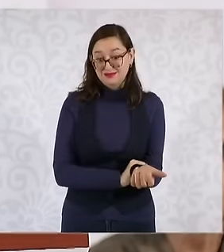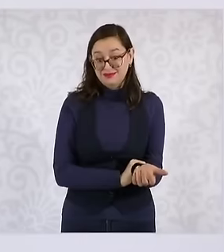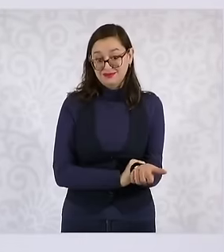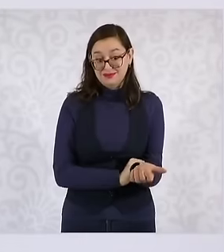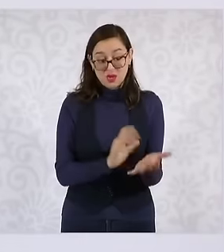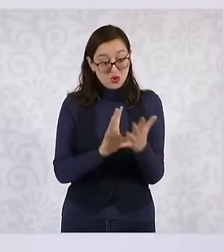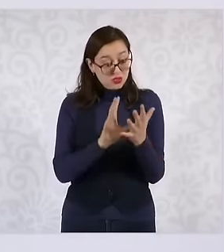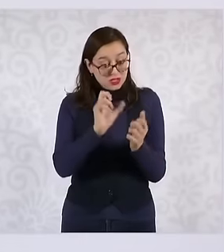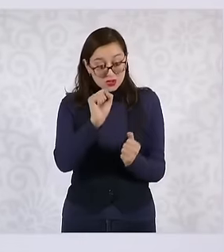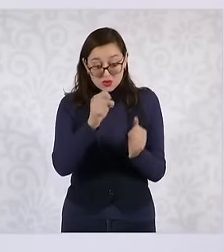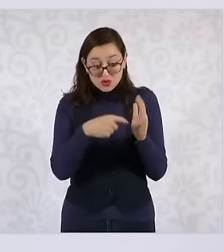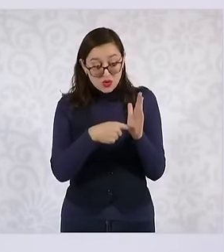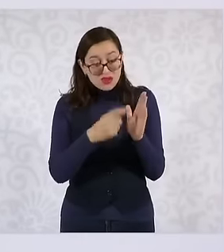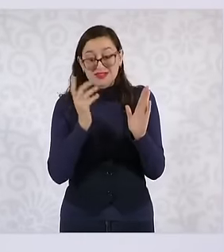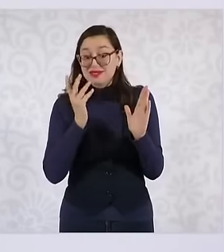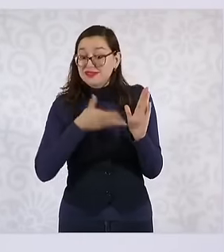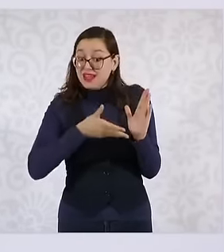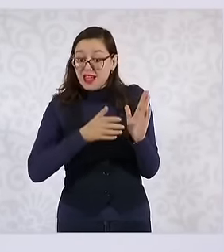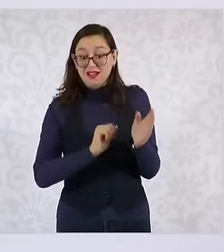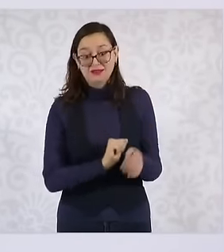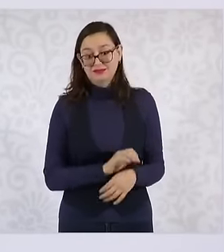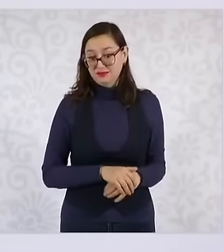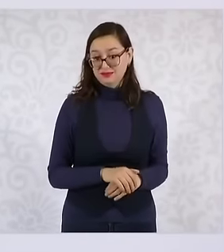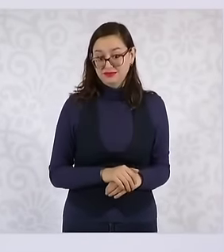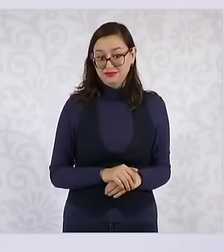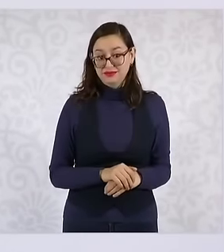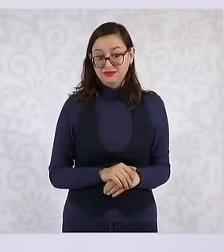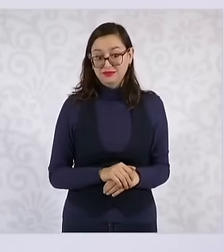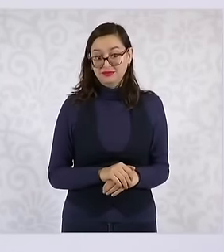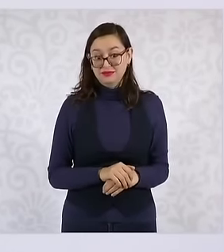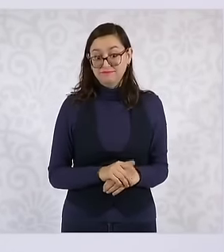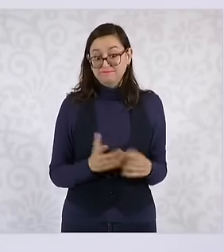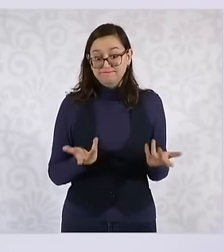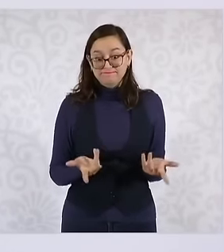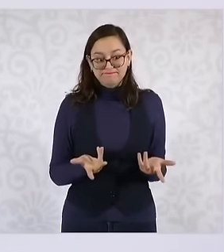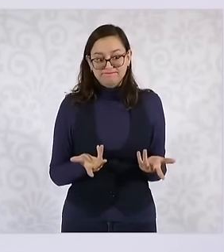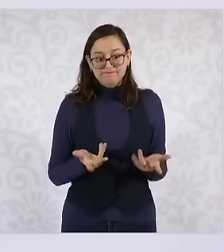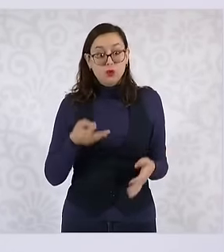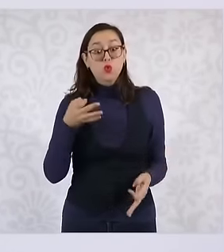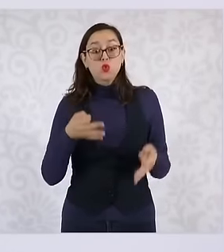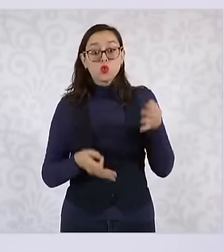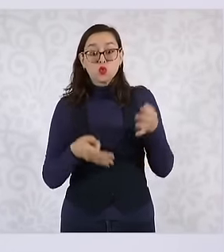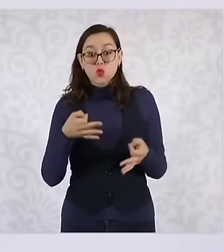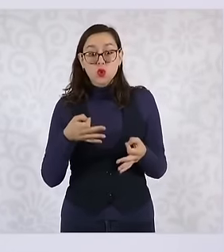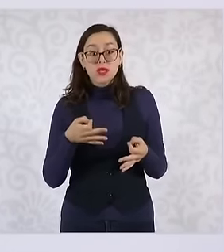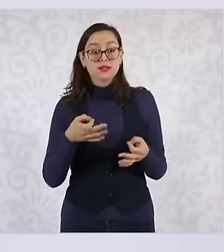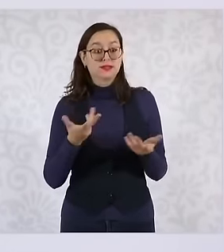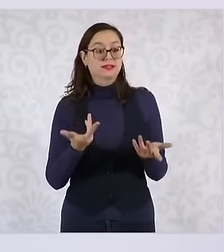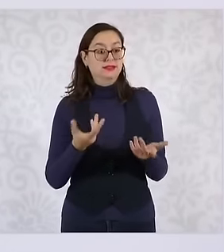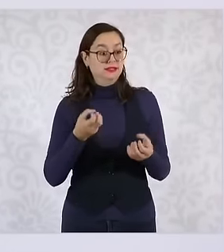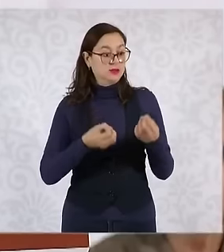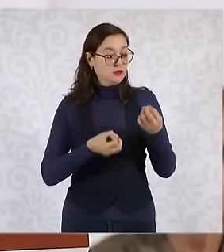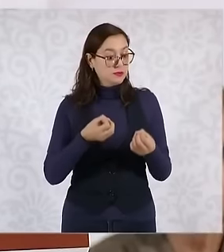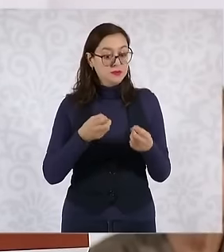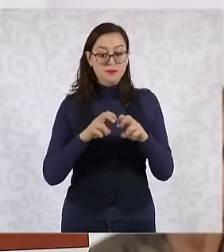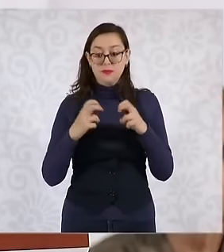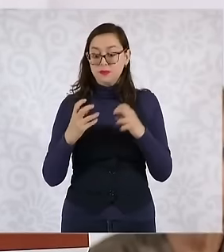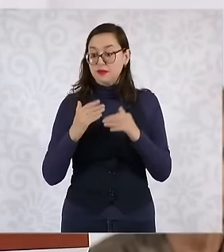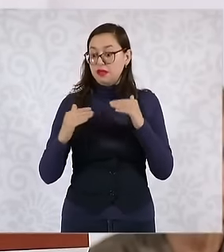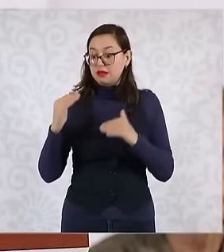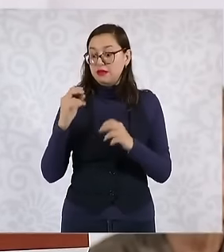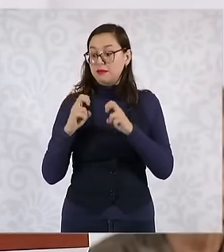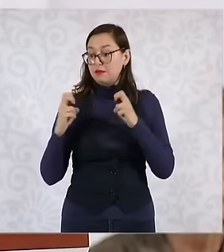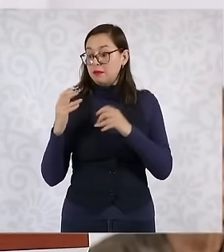Constitution and the judges, magistrates and ministers are going to be elected in June of